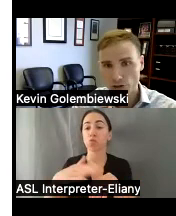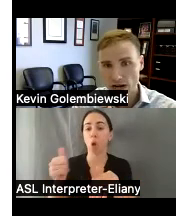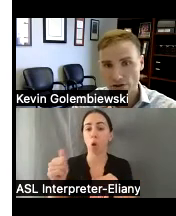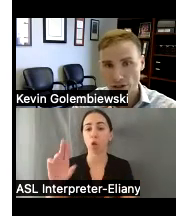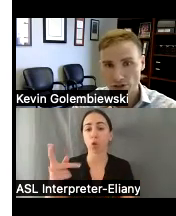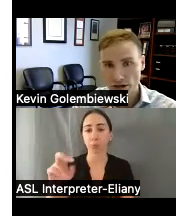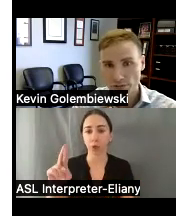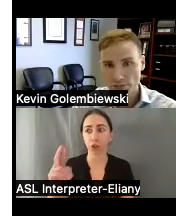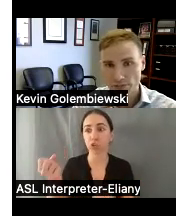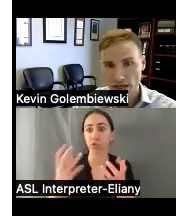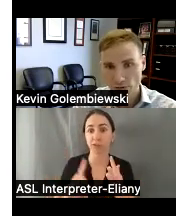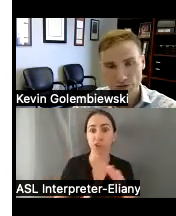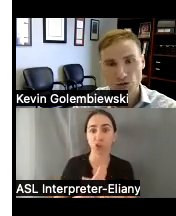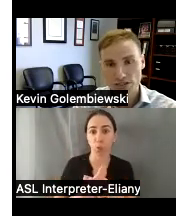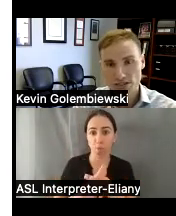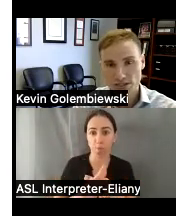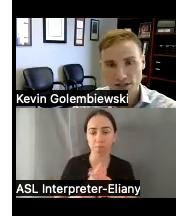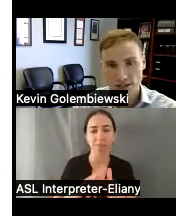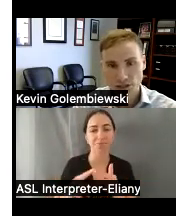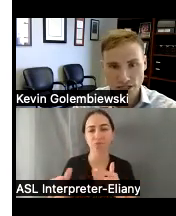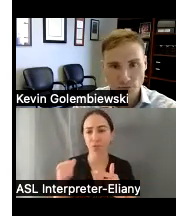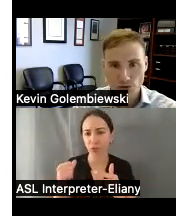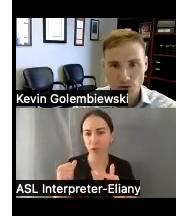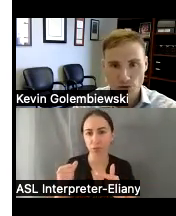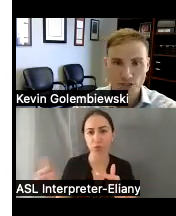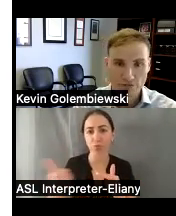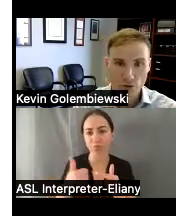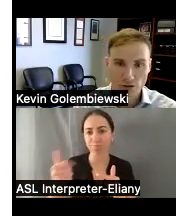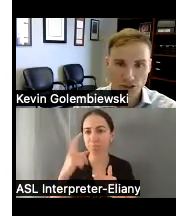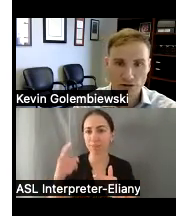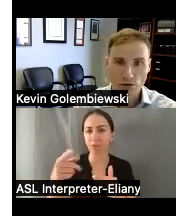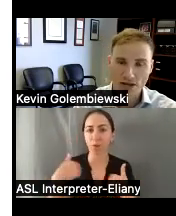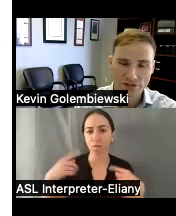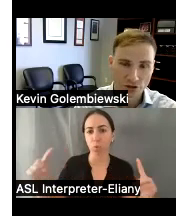Uber driver shows up and refuses to transport you because you have a wheelchair or you have